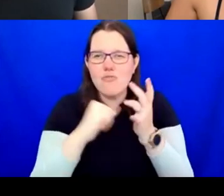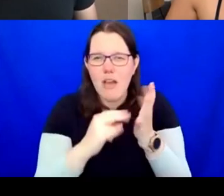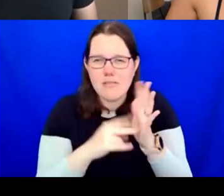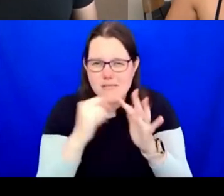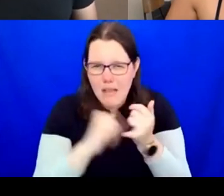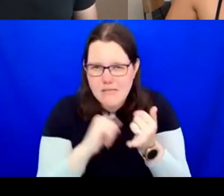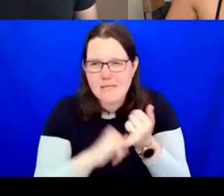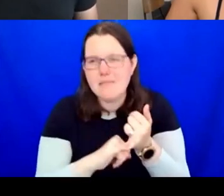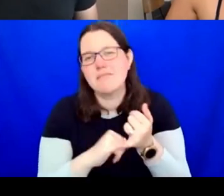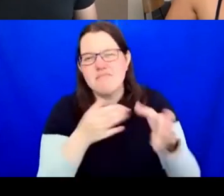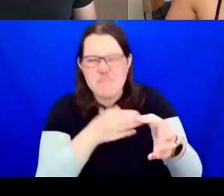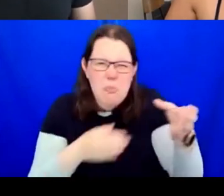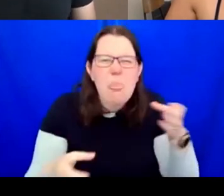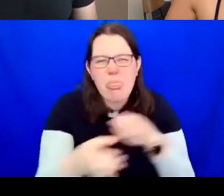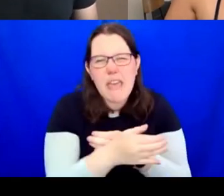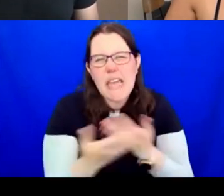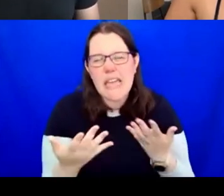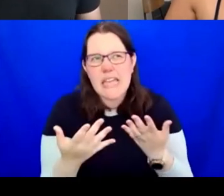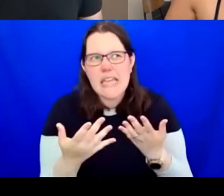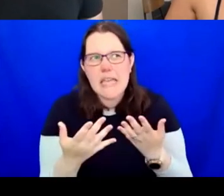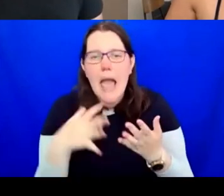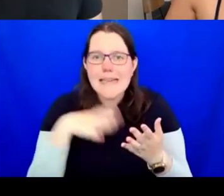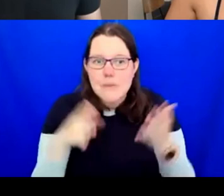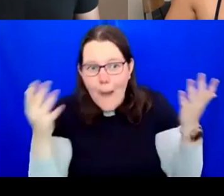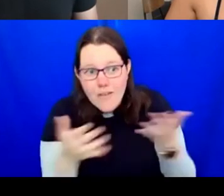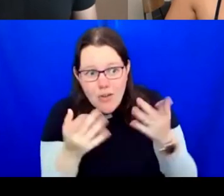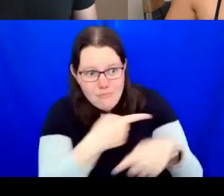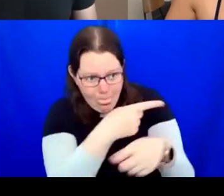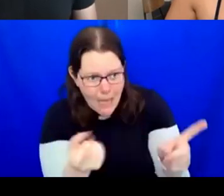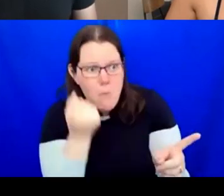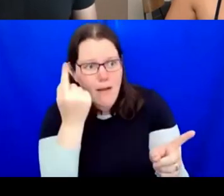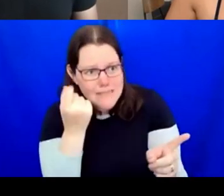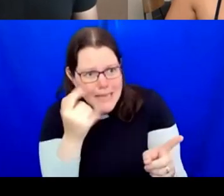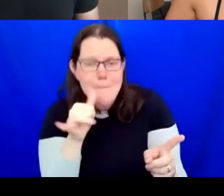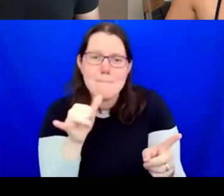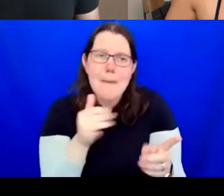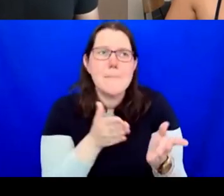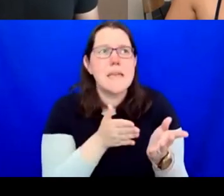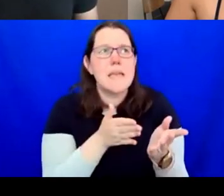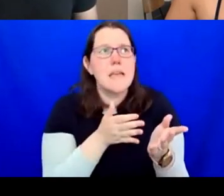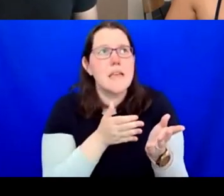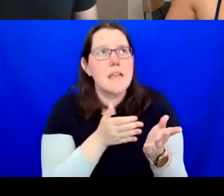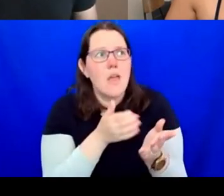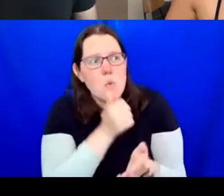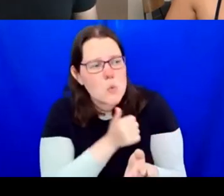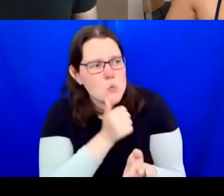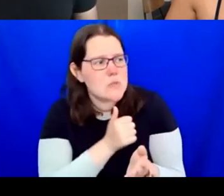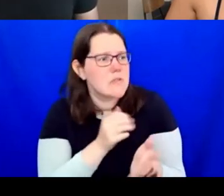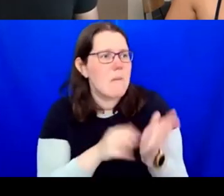whether that's through metaphor or whatever, and understanding what you actually go through